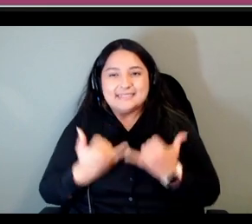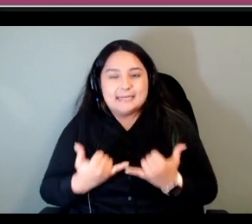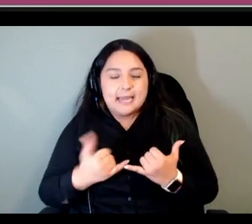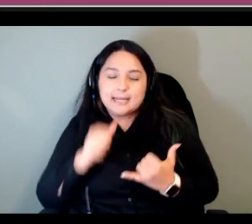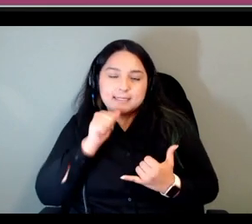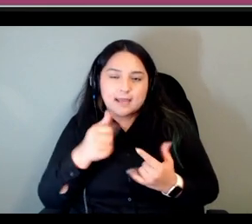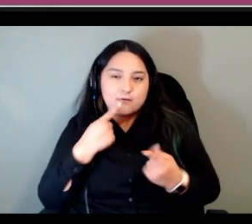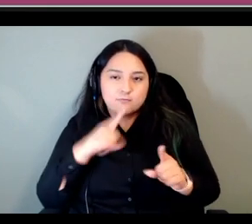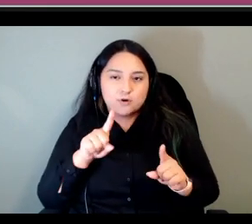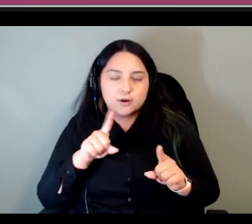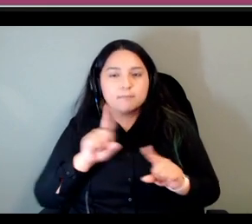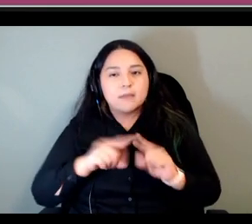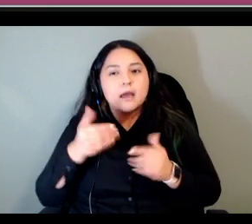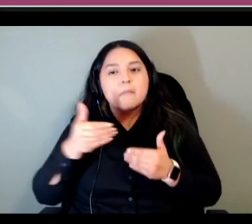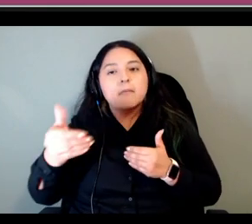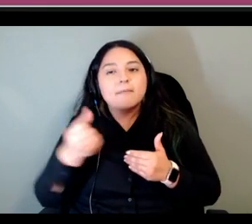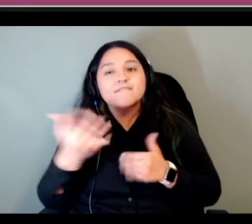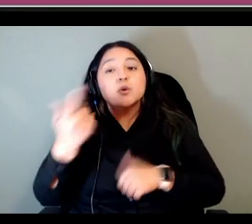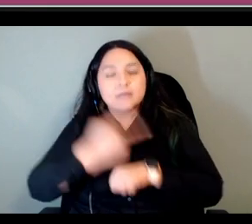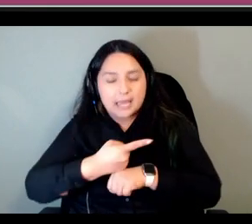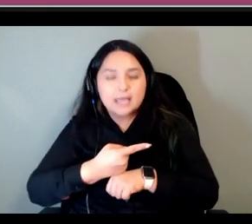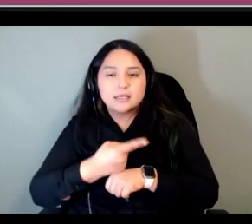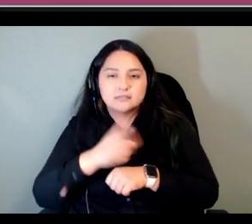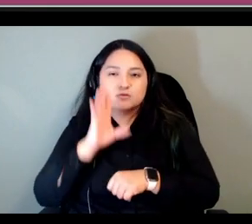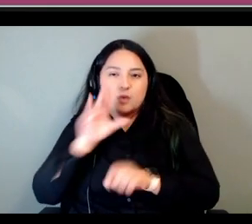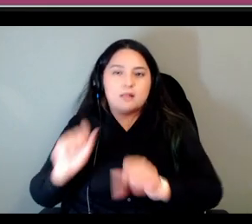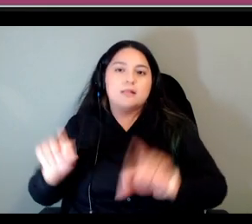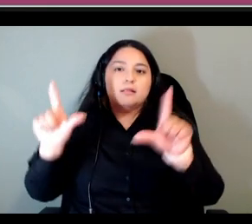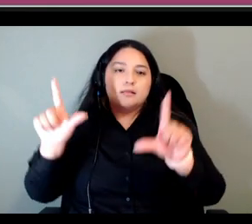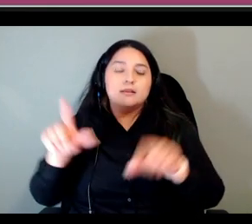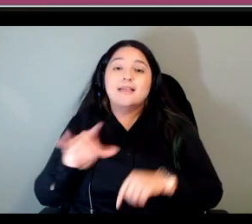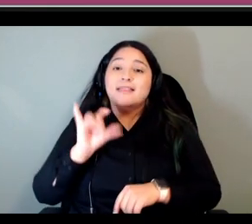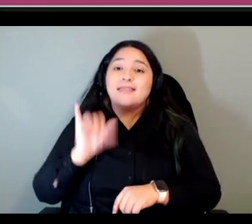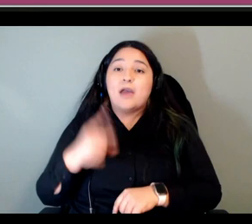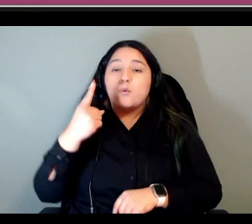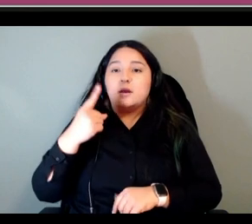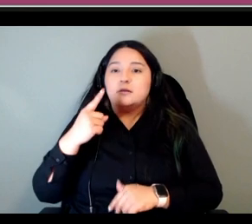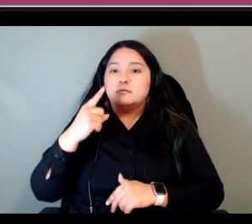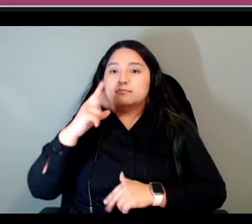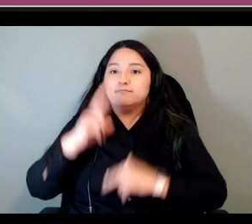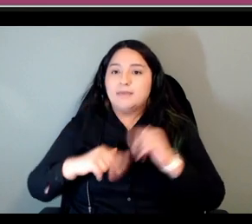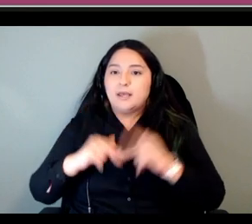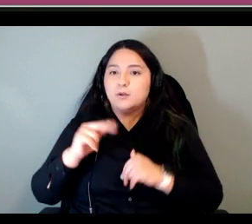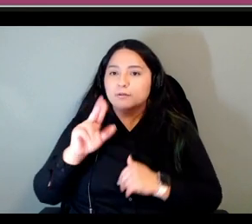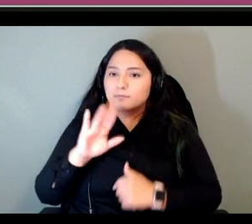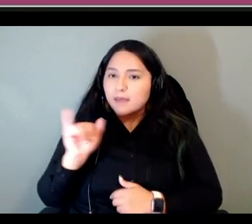days from now you will and that one was built from the bottom up by a metis